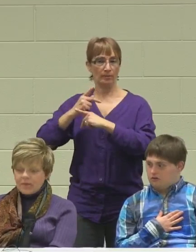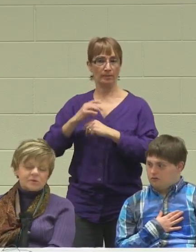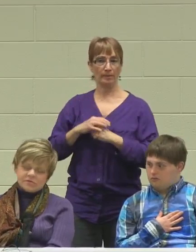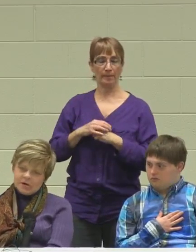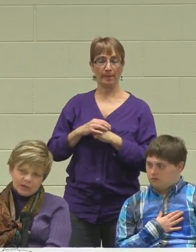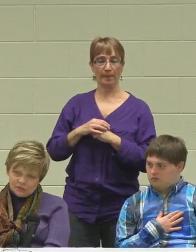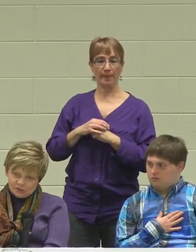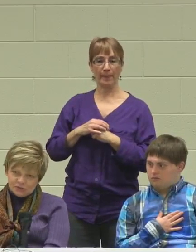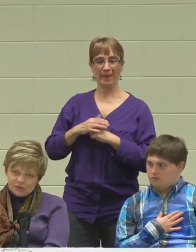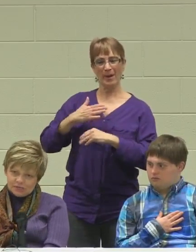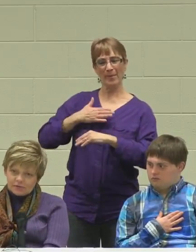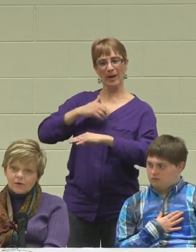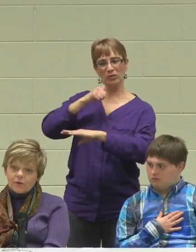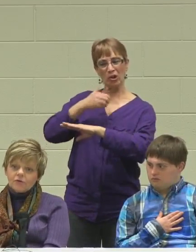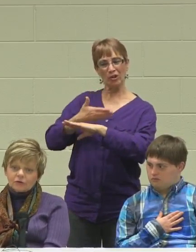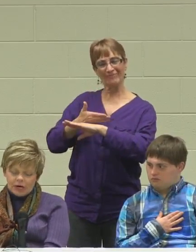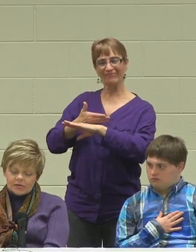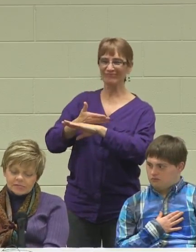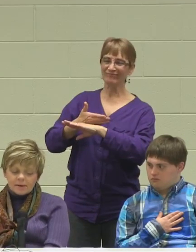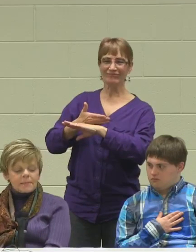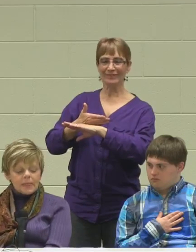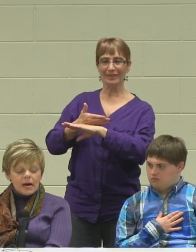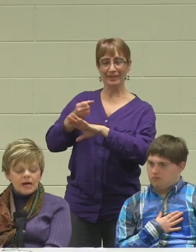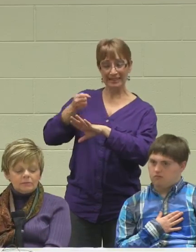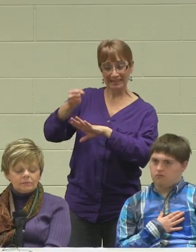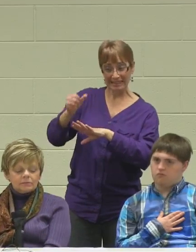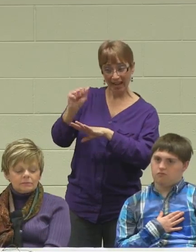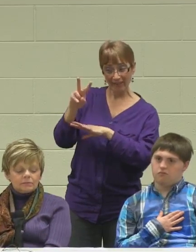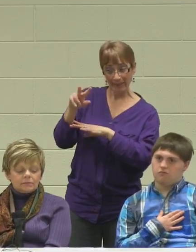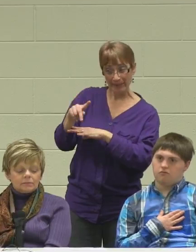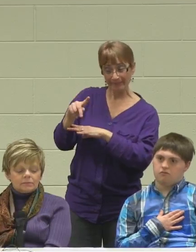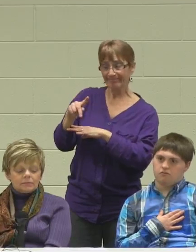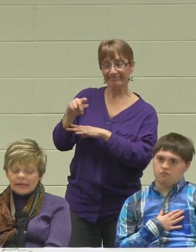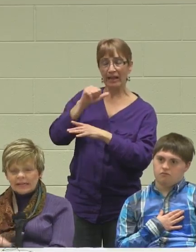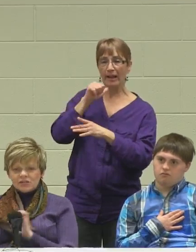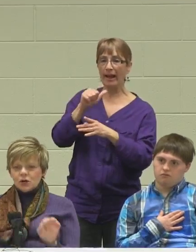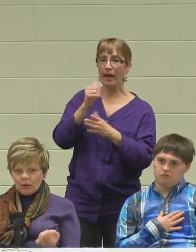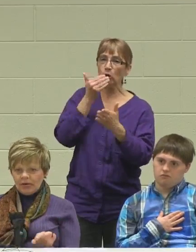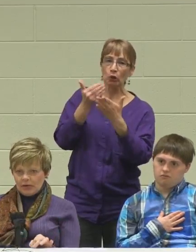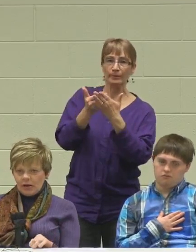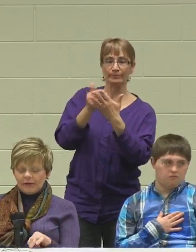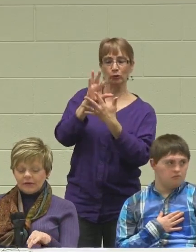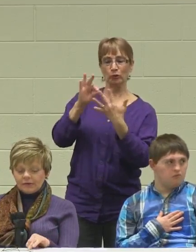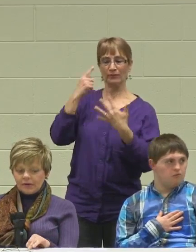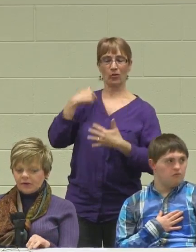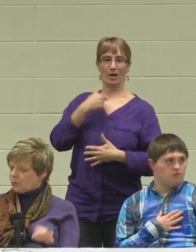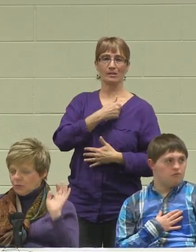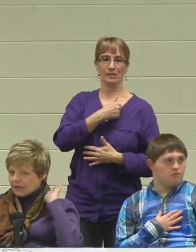it was not a good choice for us. At least going in, I think that if we would have had